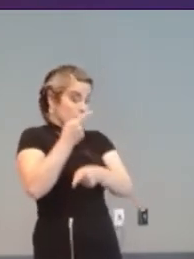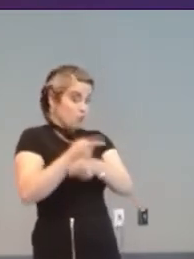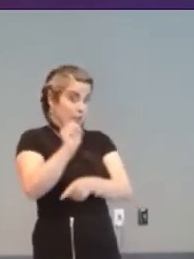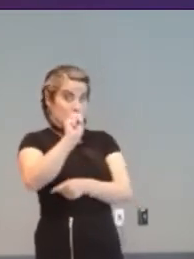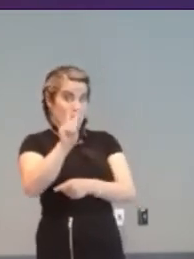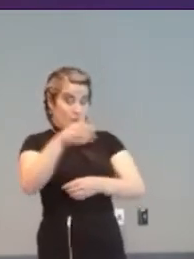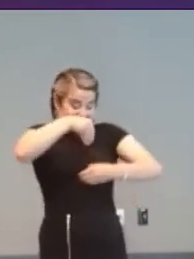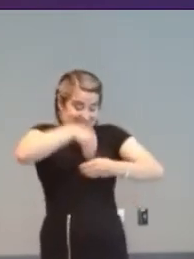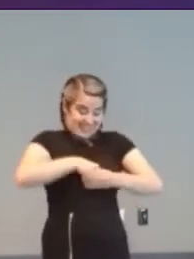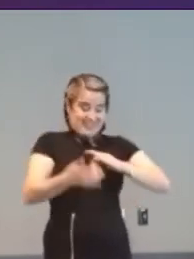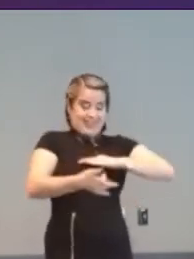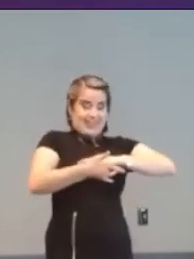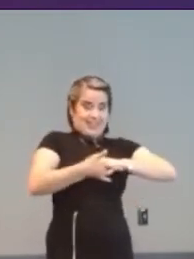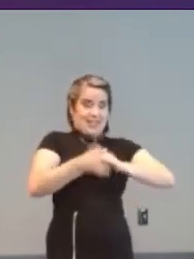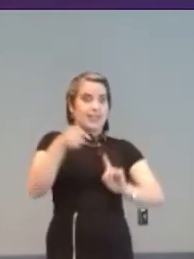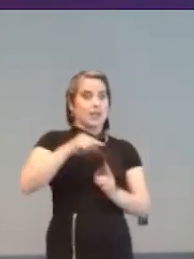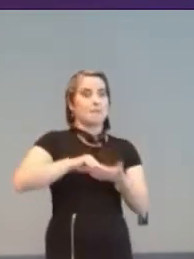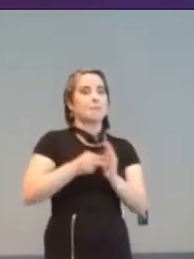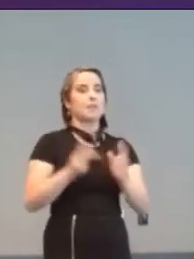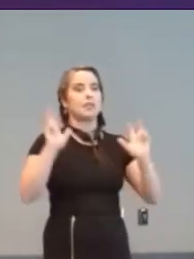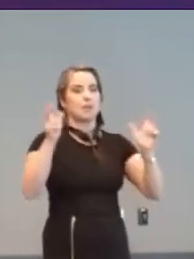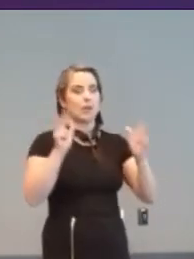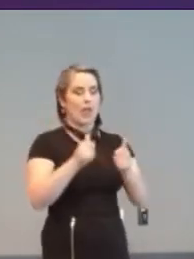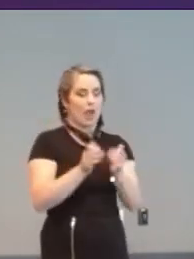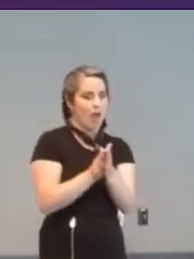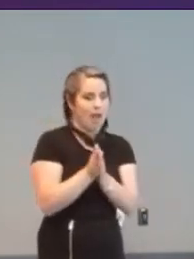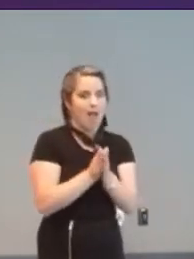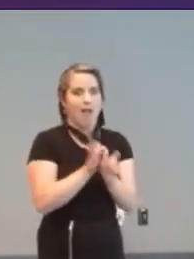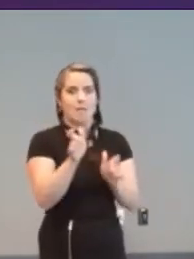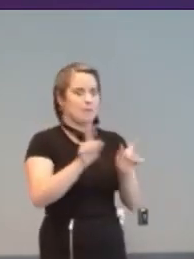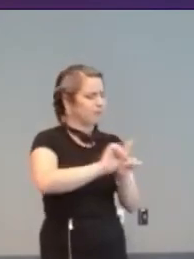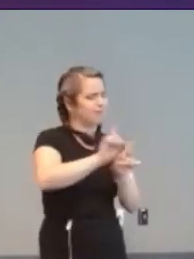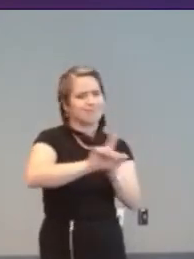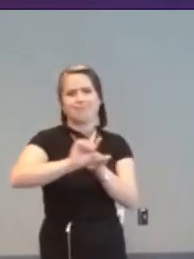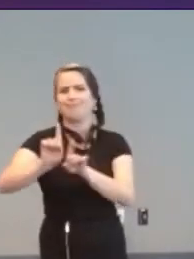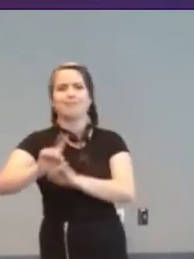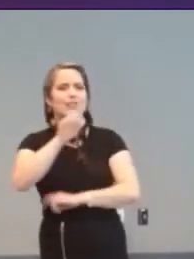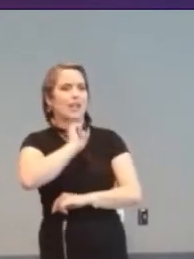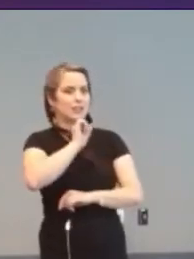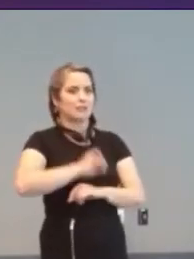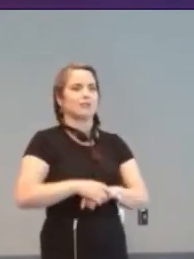computers are capable of motivating people across the age and ability range.